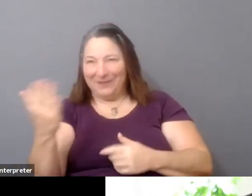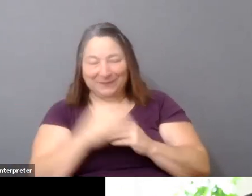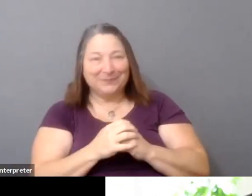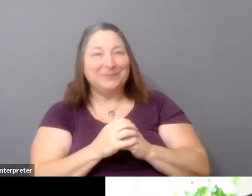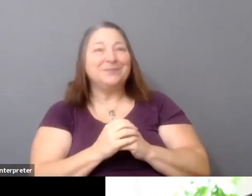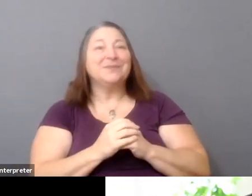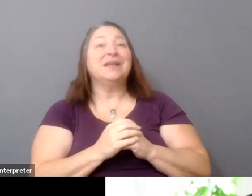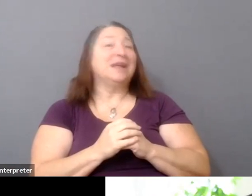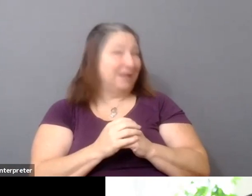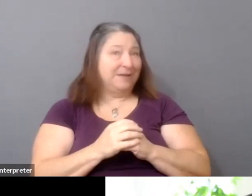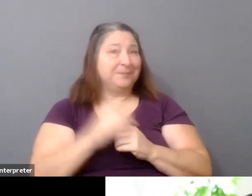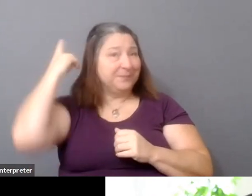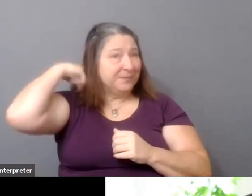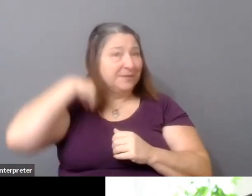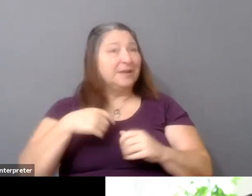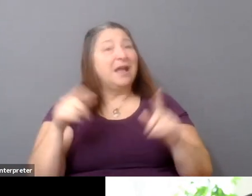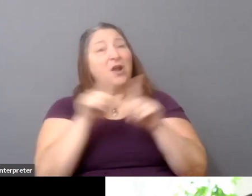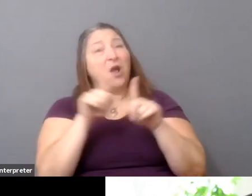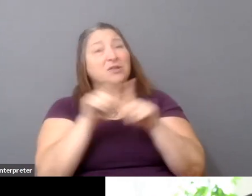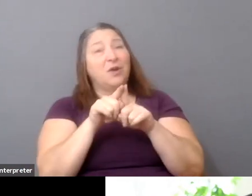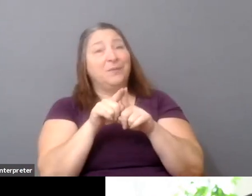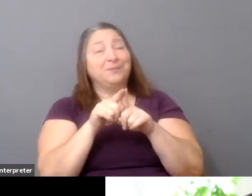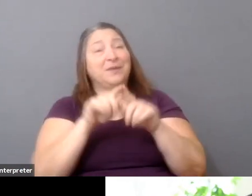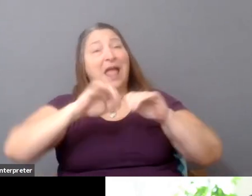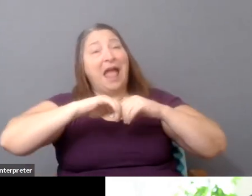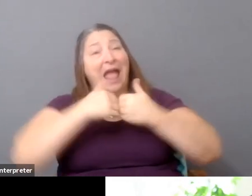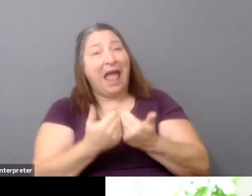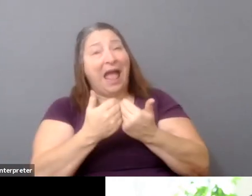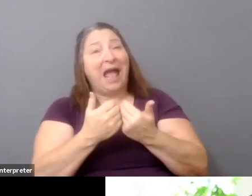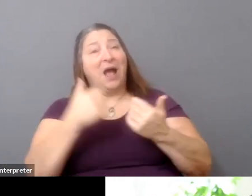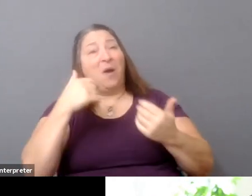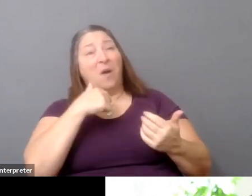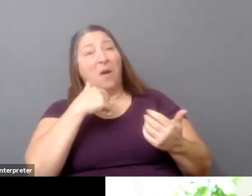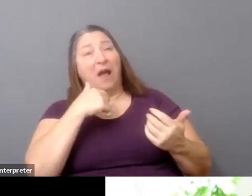I just want to say the way-- how I've come to this conversation, you know?